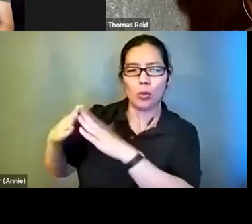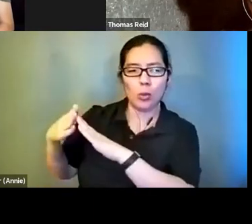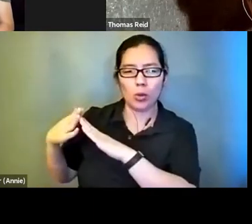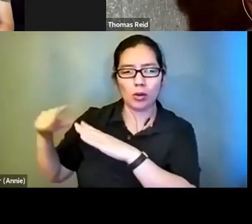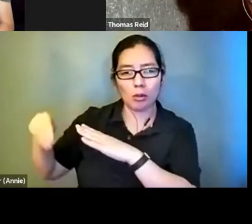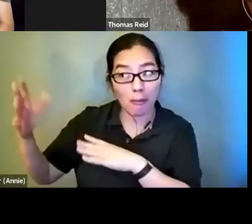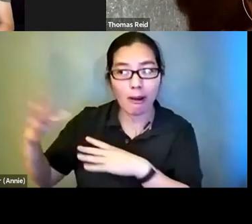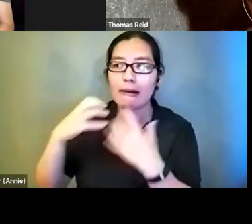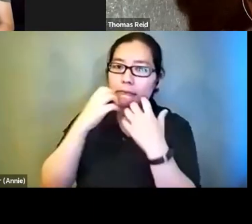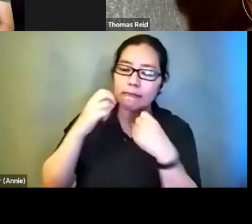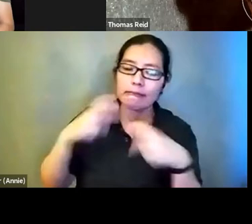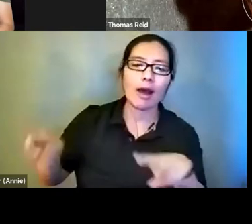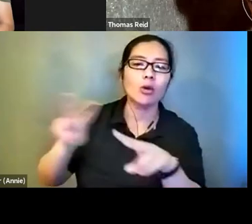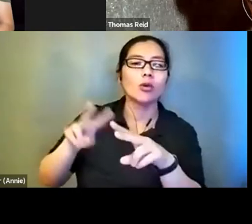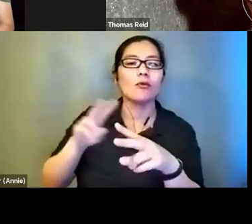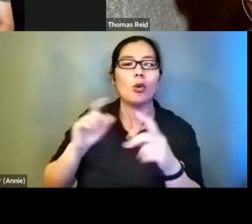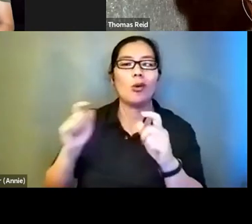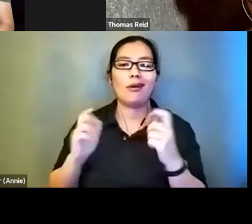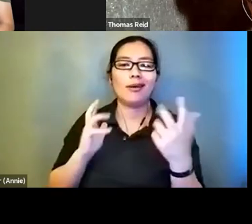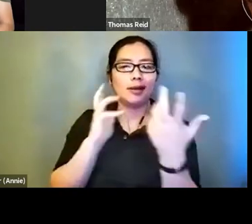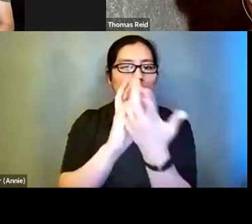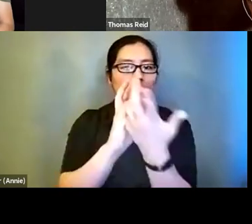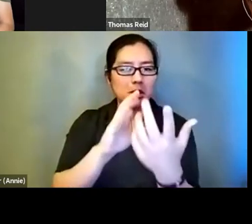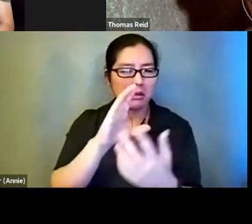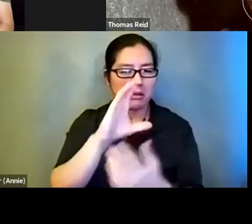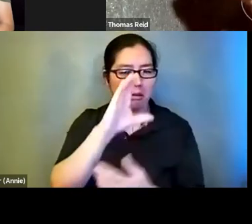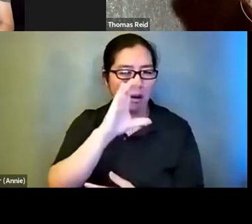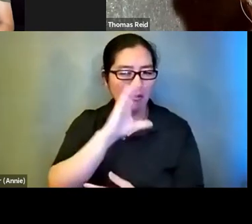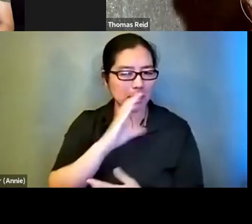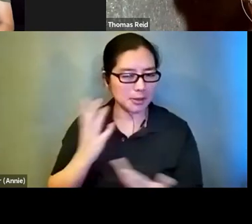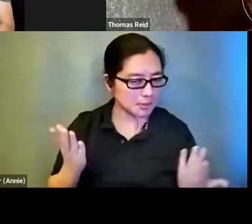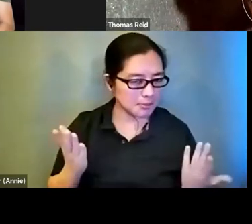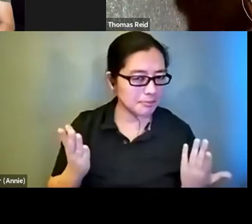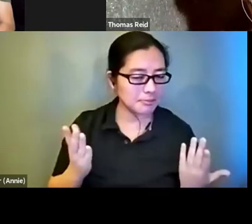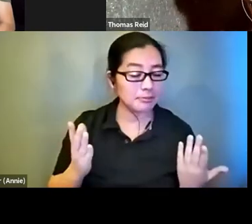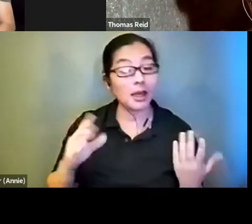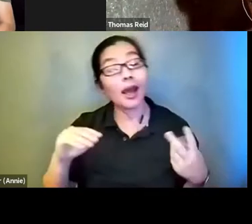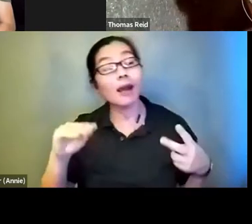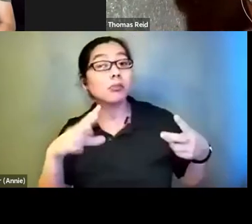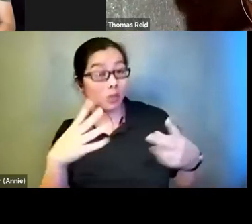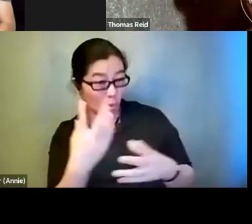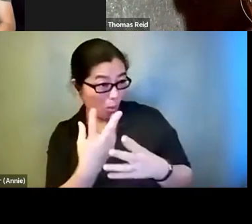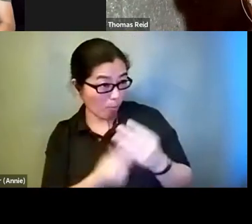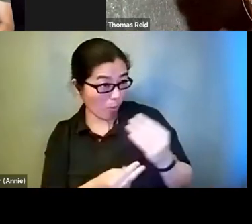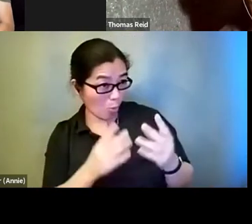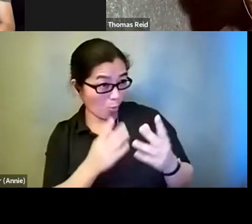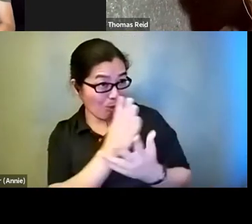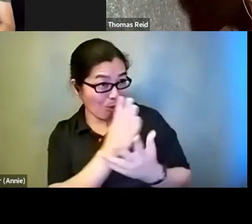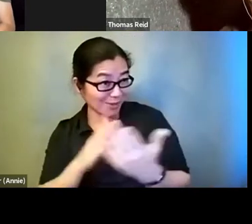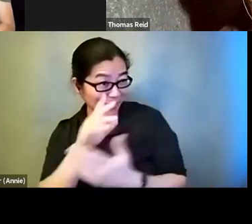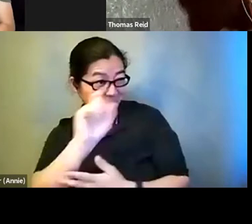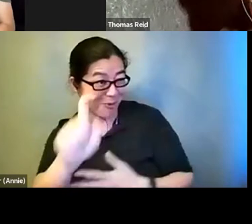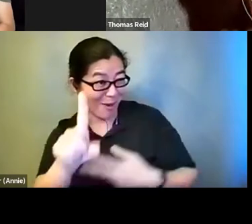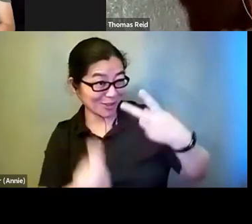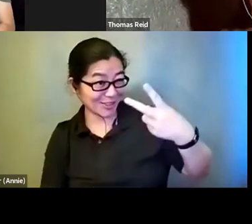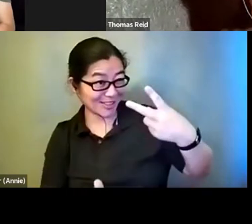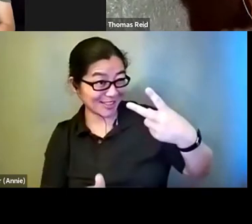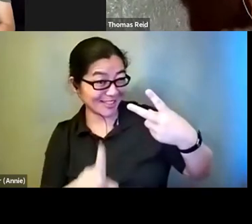adapting comics? And I'll give you both. Charity Pitcher-Cooper: Give me both. You may have to repeat the second one.